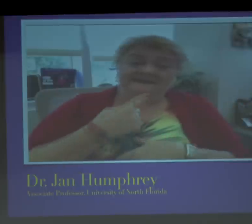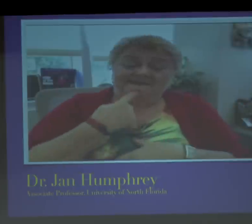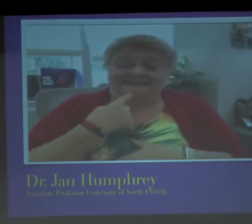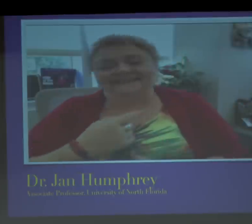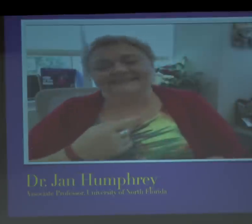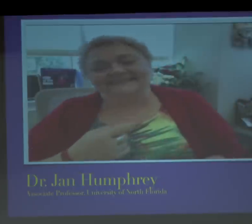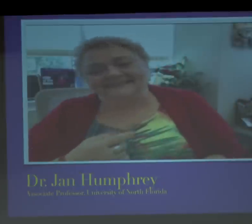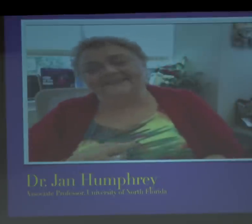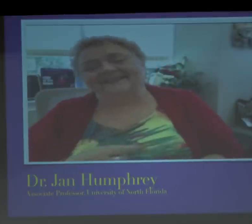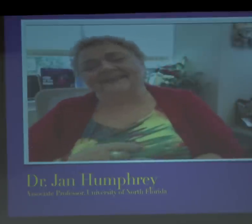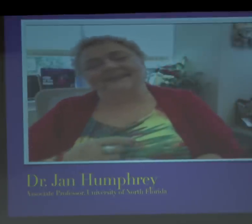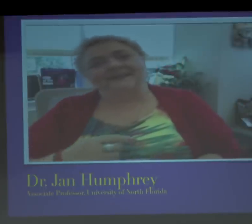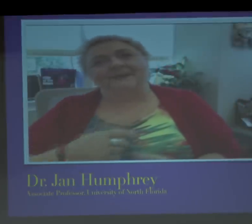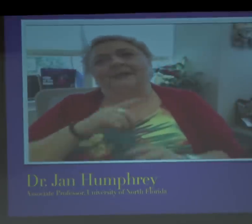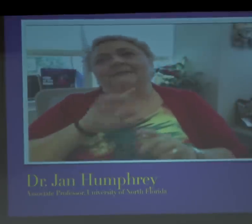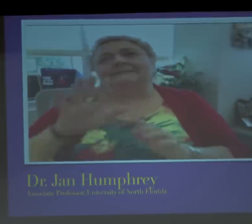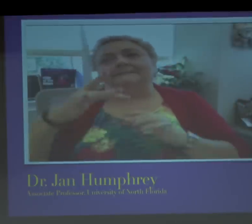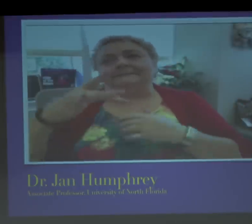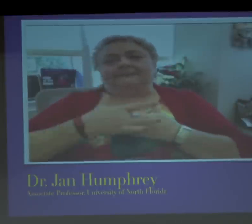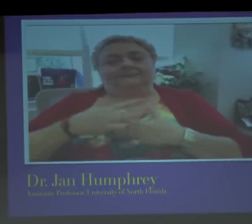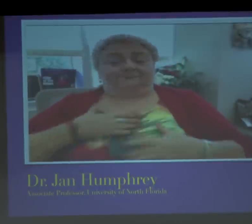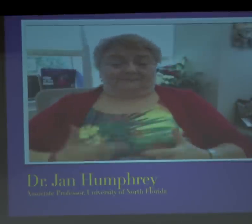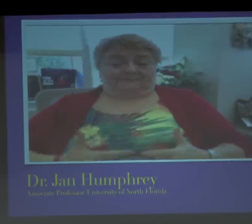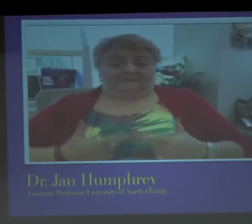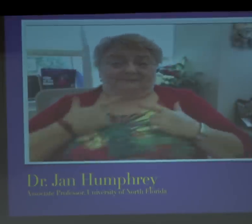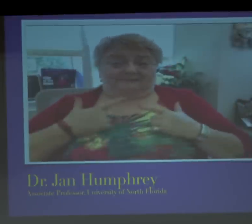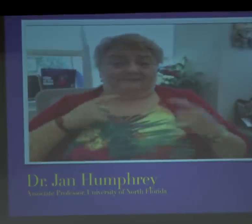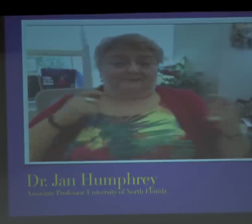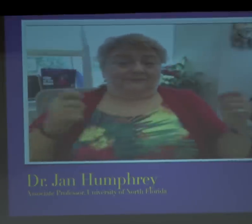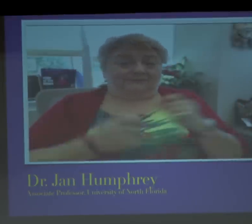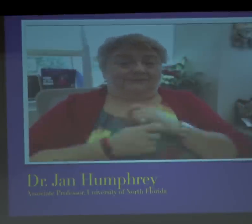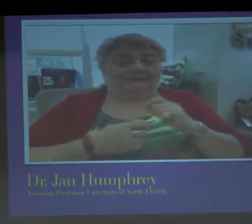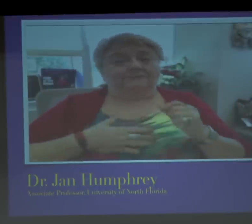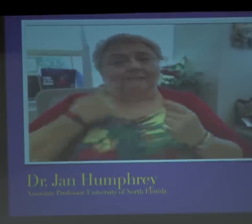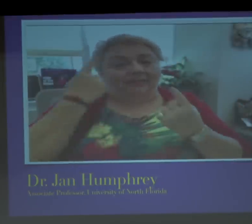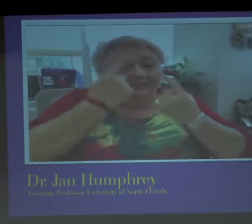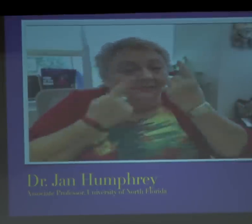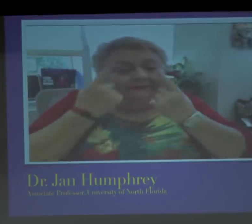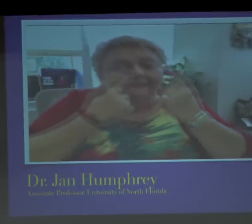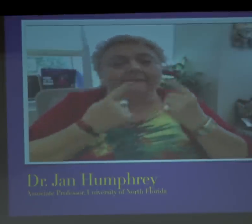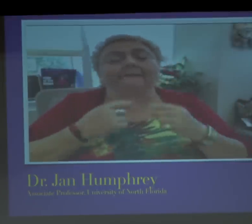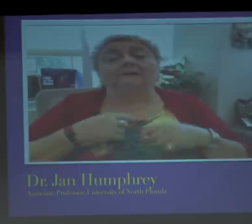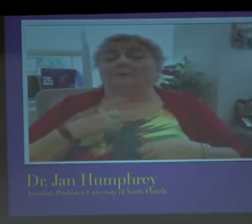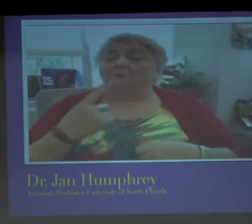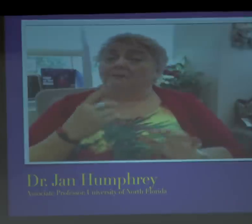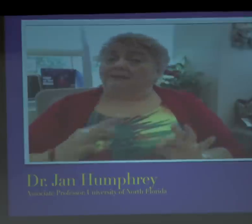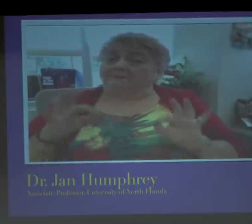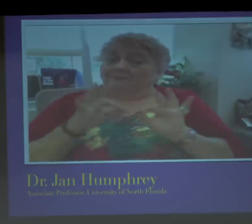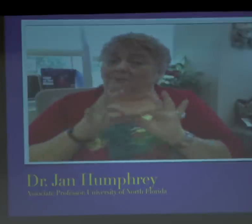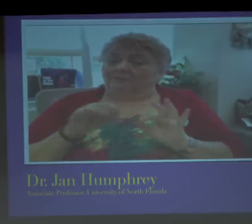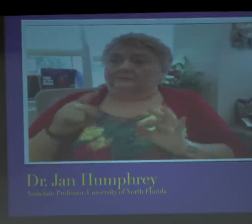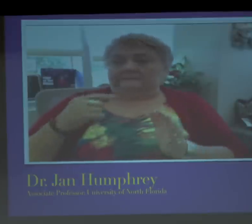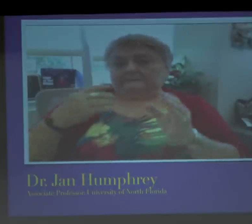I do already miss her. Nathie changed my life.